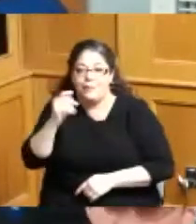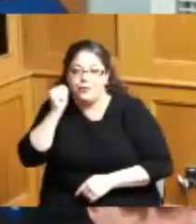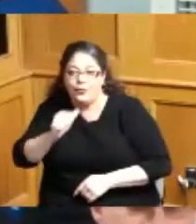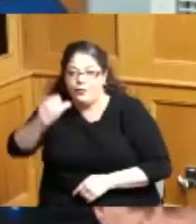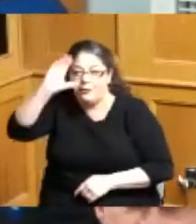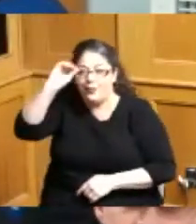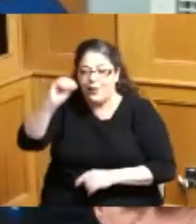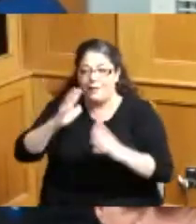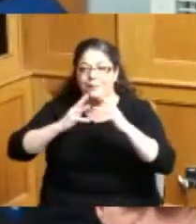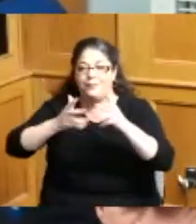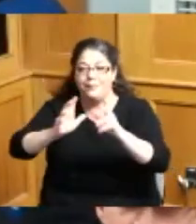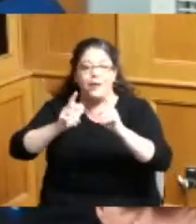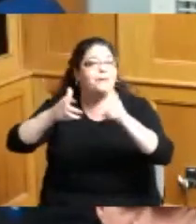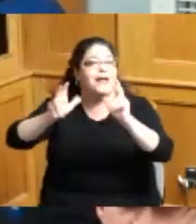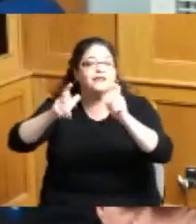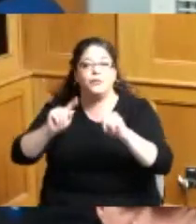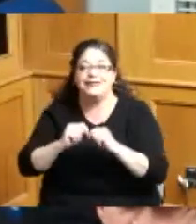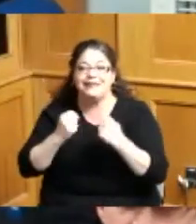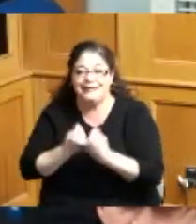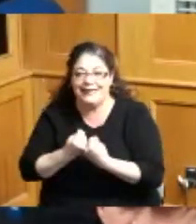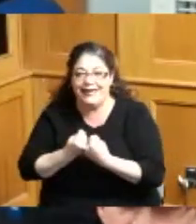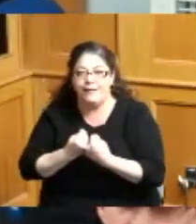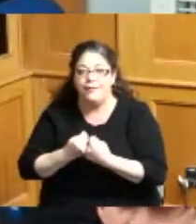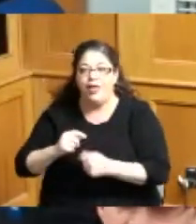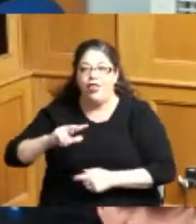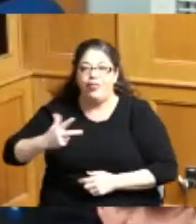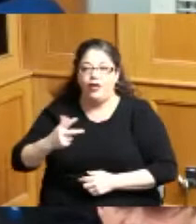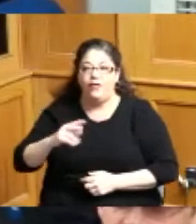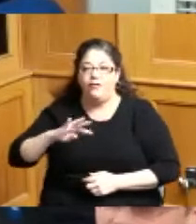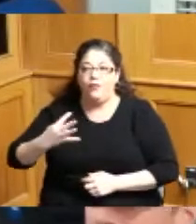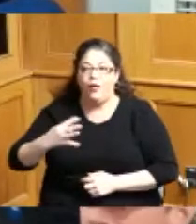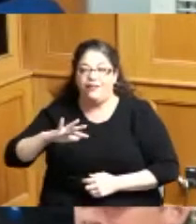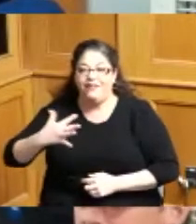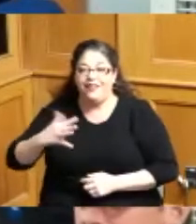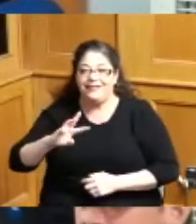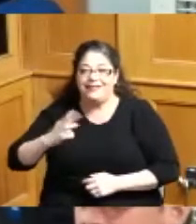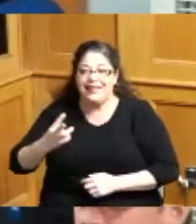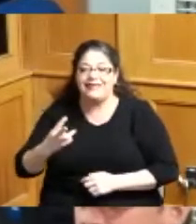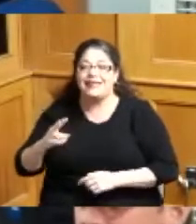as when they were youth so third fourth fifth sixth grade they were on the same basketball team